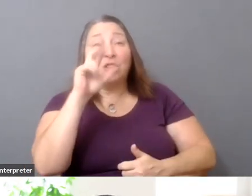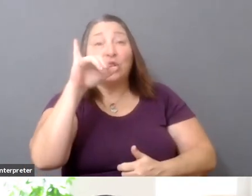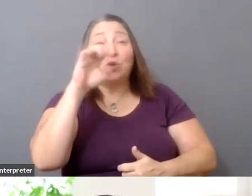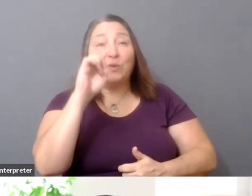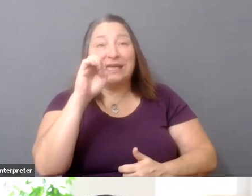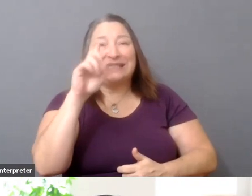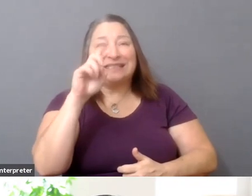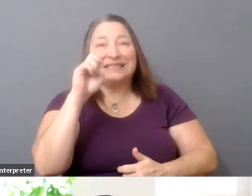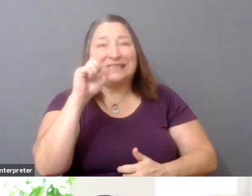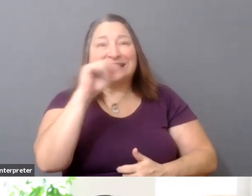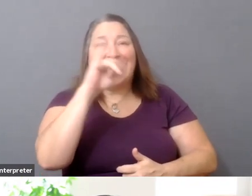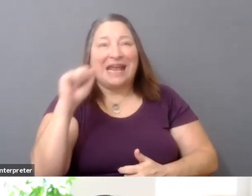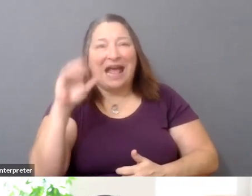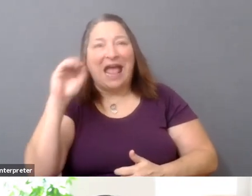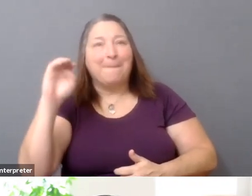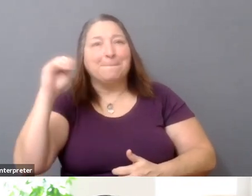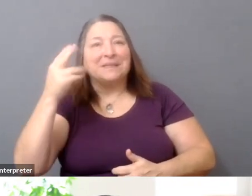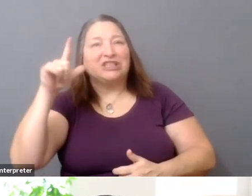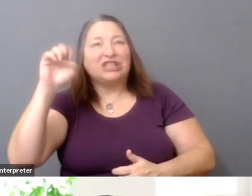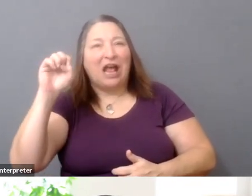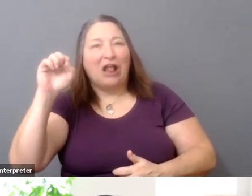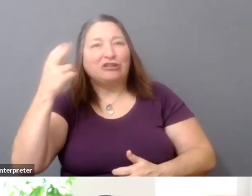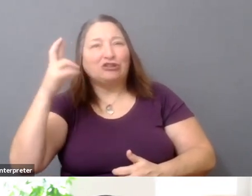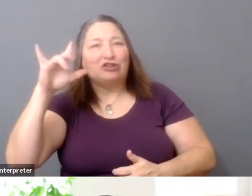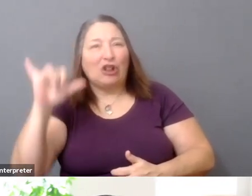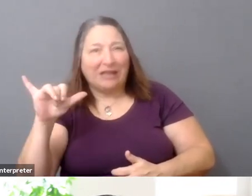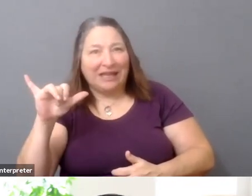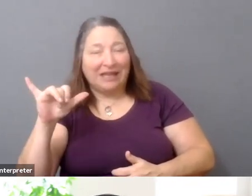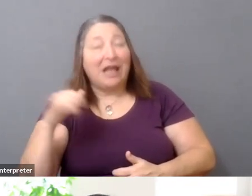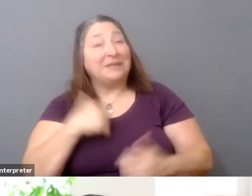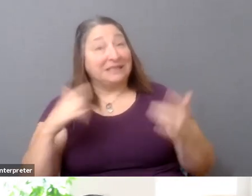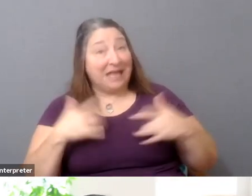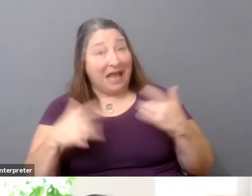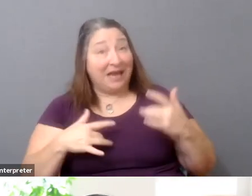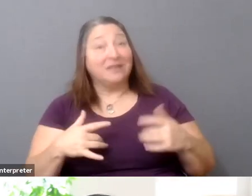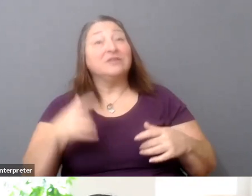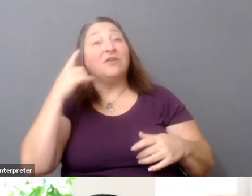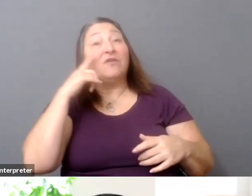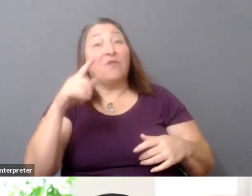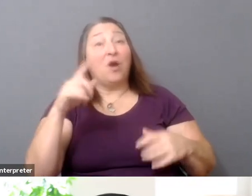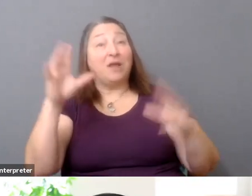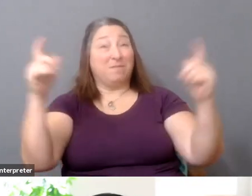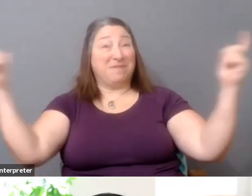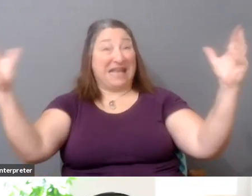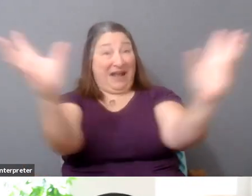that I'm very excited about as well. Registration for Getting Real '20 opens on September 2.